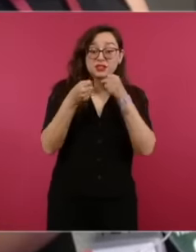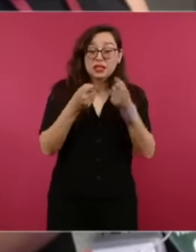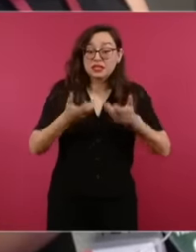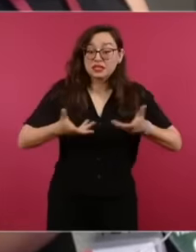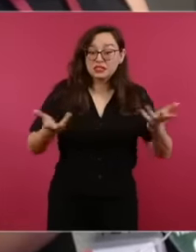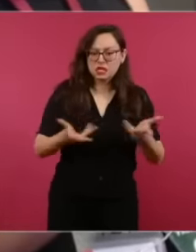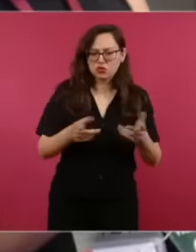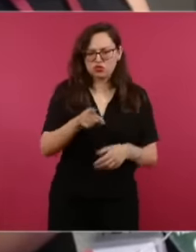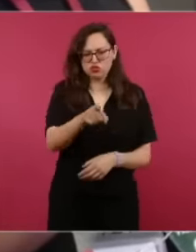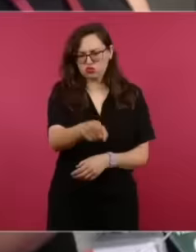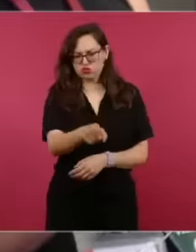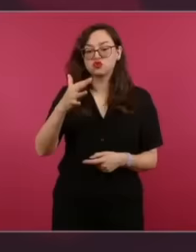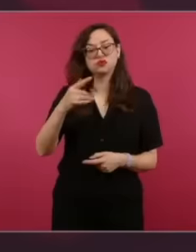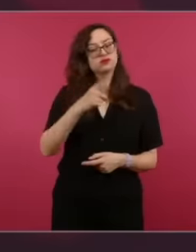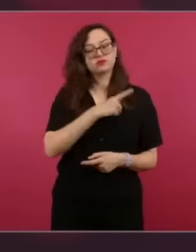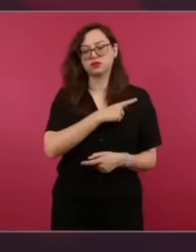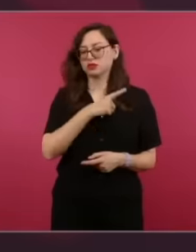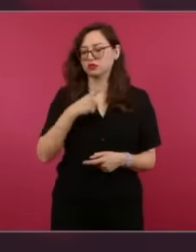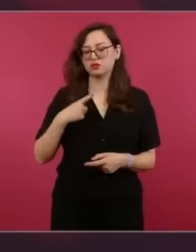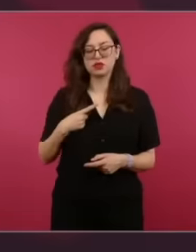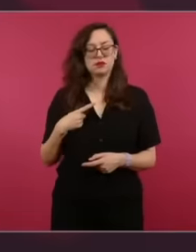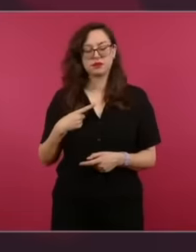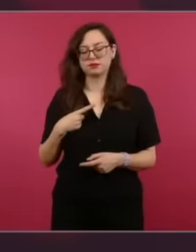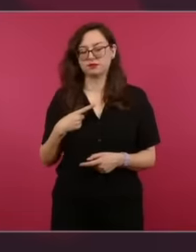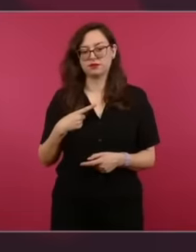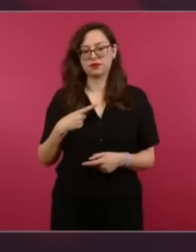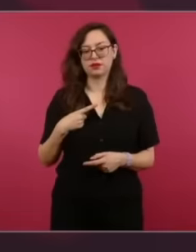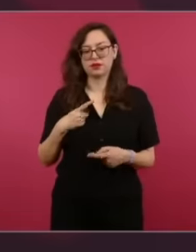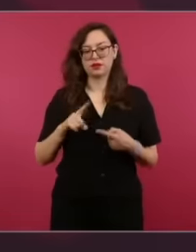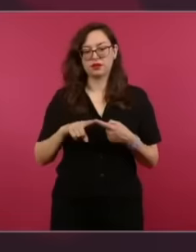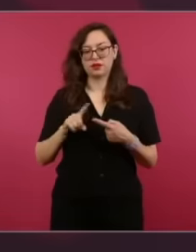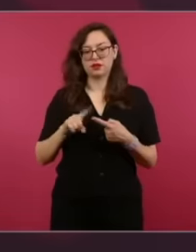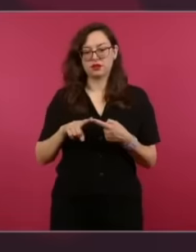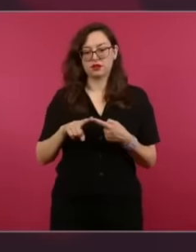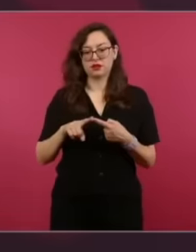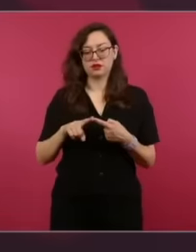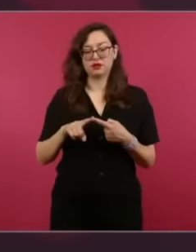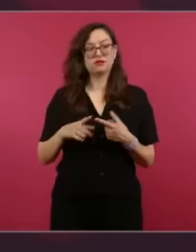simple, it is a simple formula But that How does intentional homicide affect